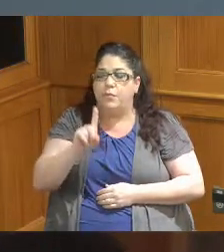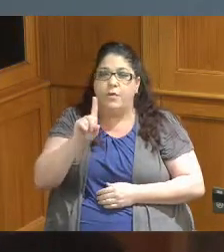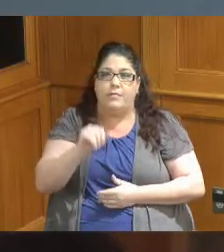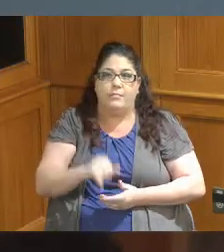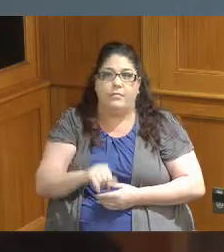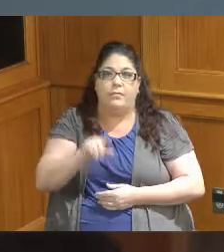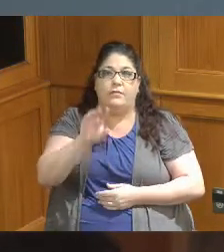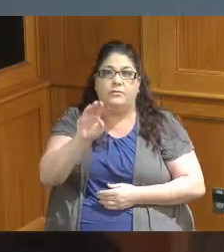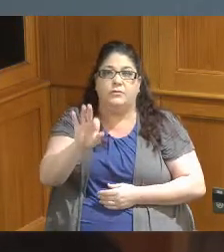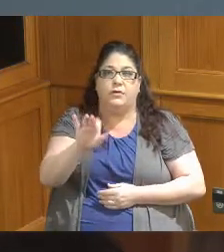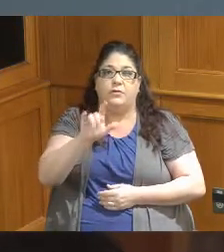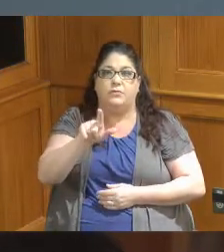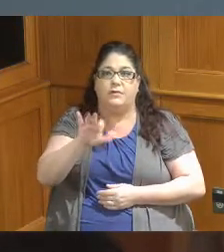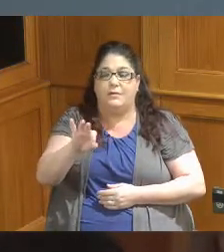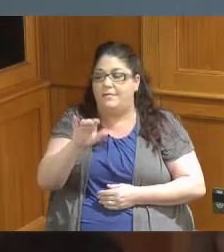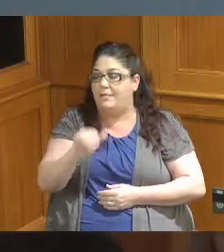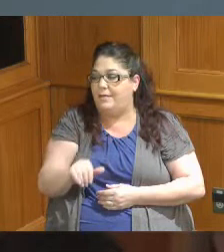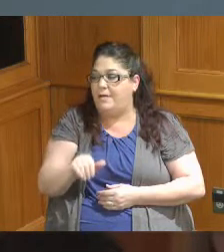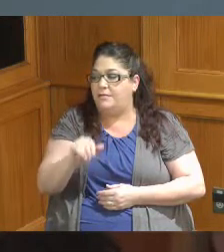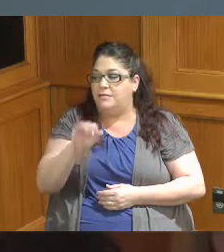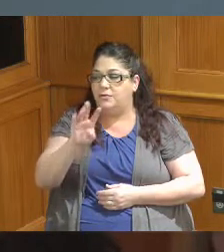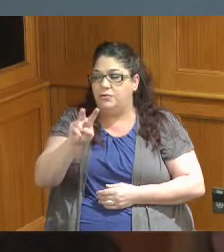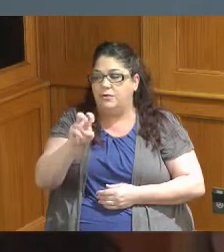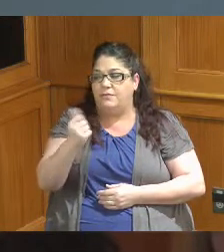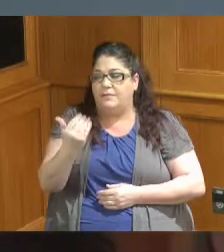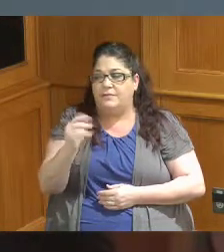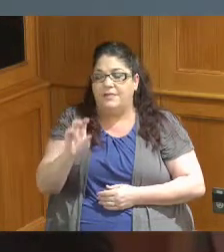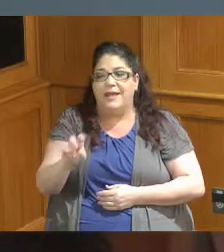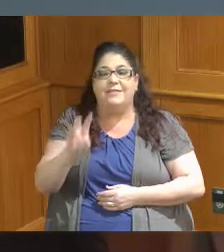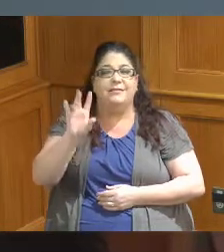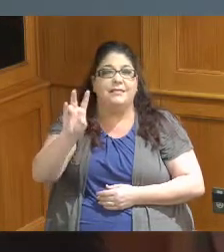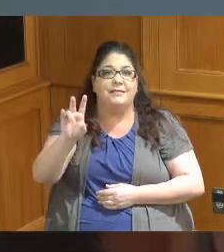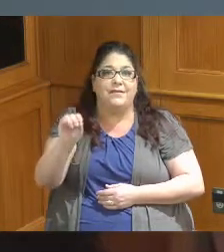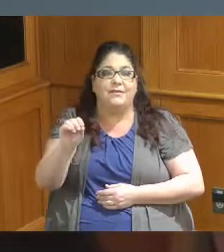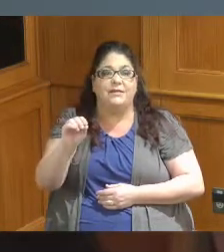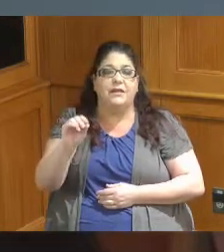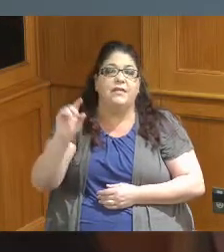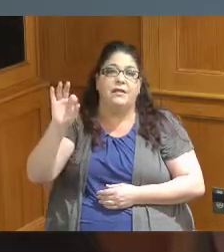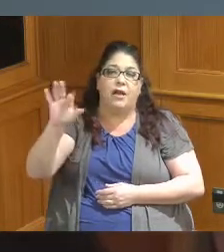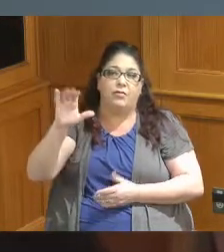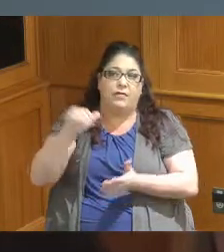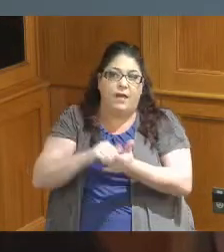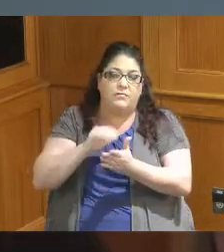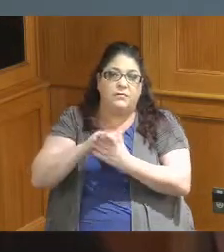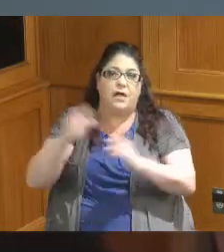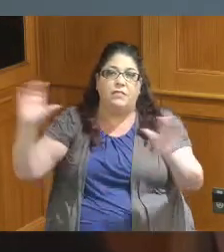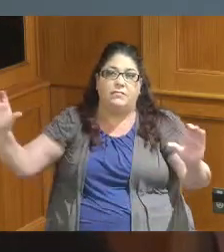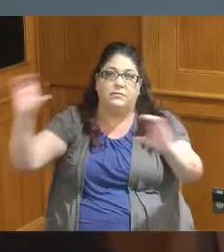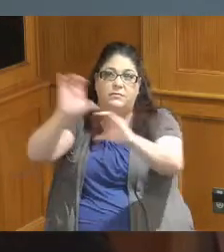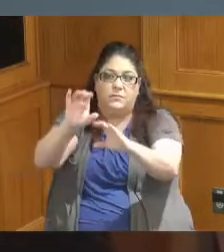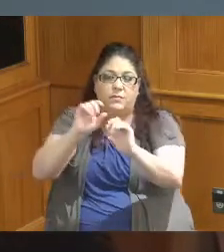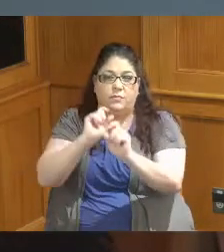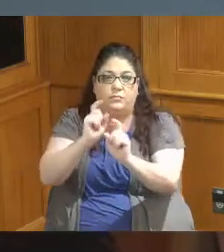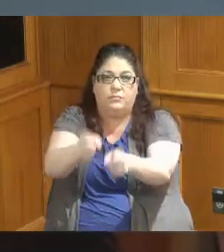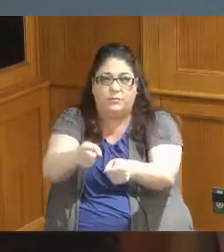matched by an Ohio Public Works Grant of nine hundred thousand dollars so this would allow us to award the contract to rack and ball hour